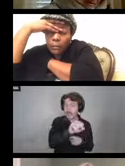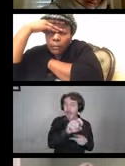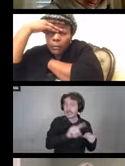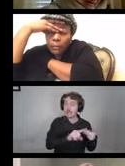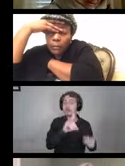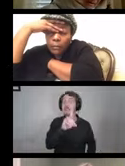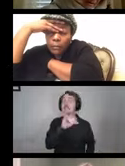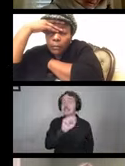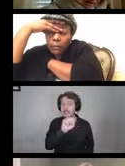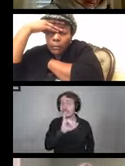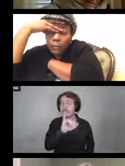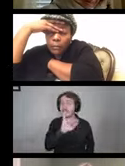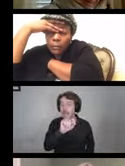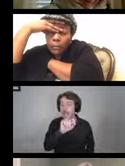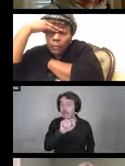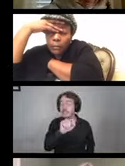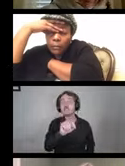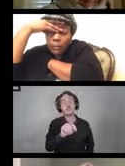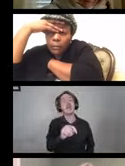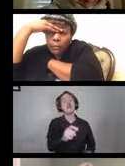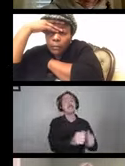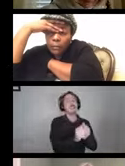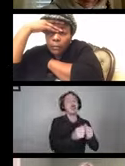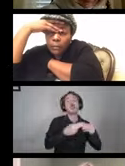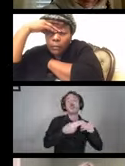together, a process called sanitization.